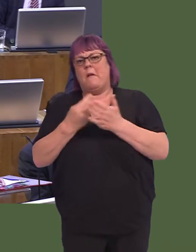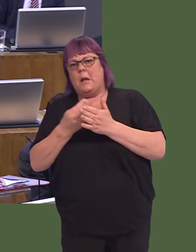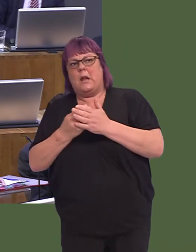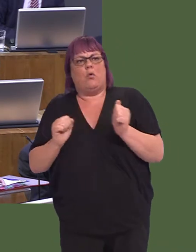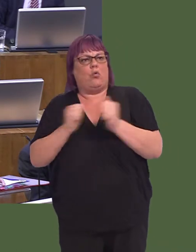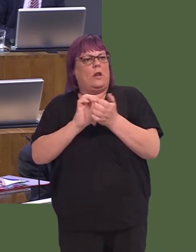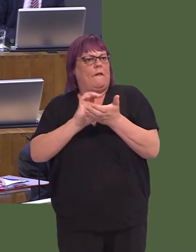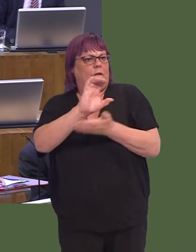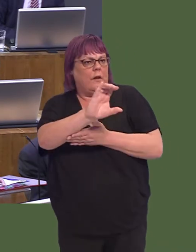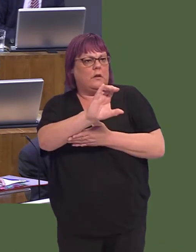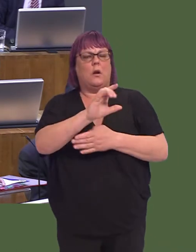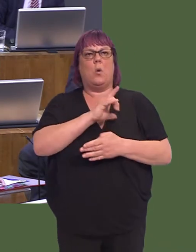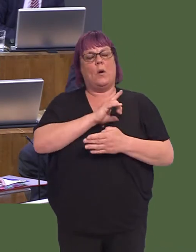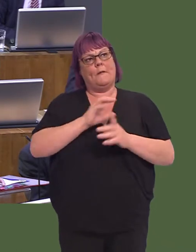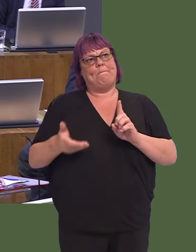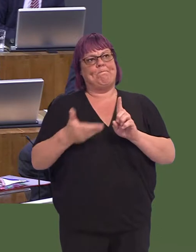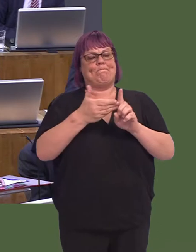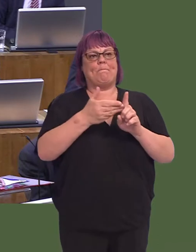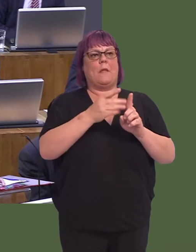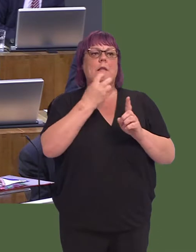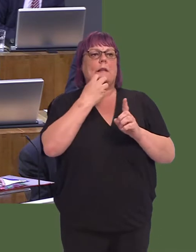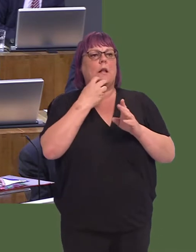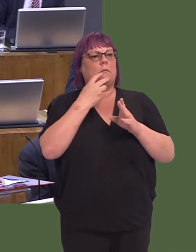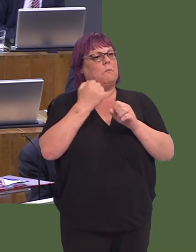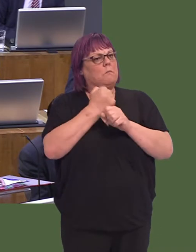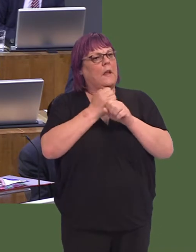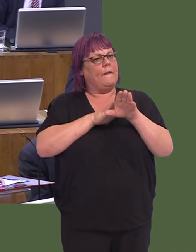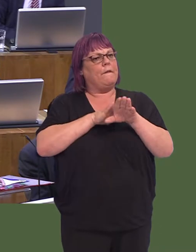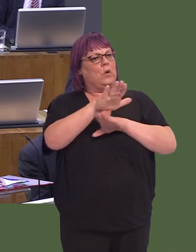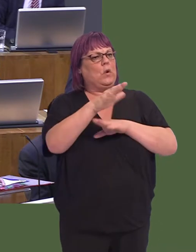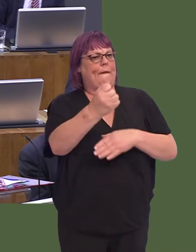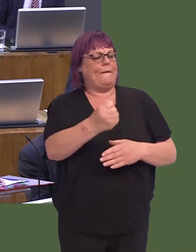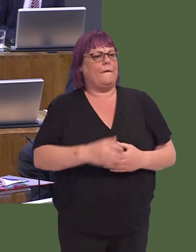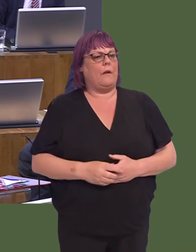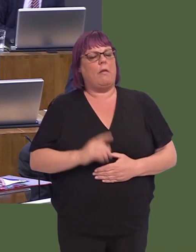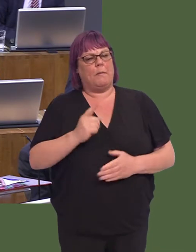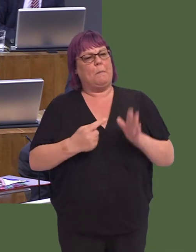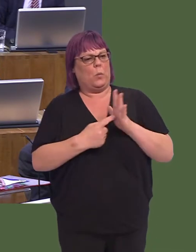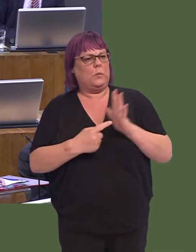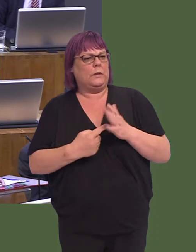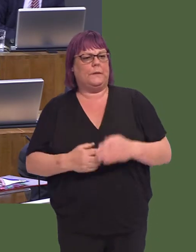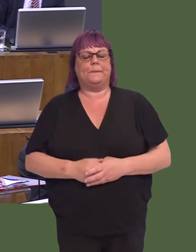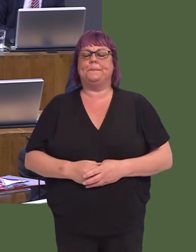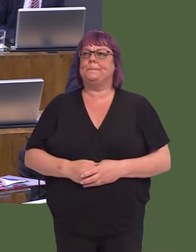money put on the table, we've ensured that the steel-making end of Tata has a future, and that is something, in particular, that's hugely important to the town.